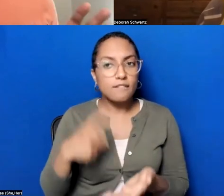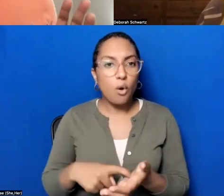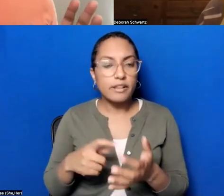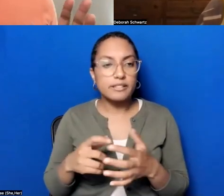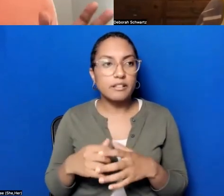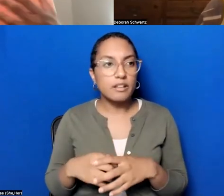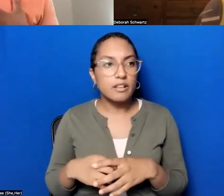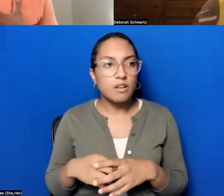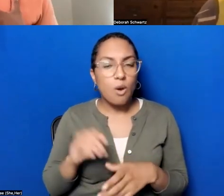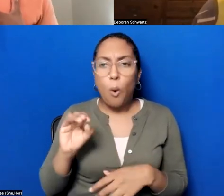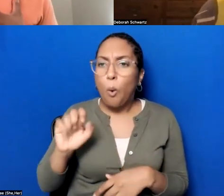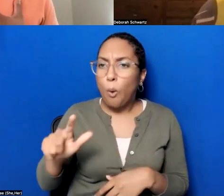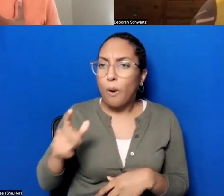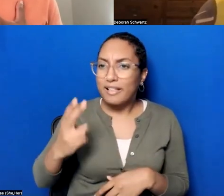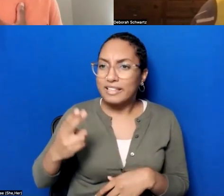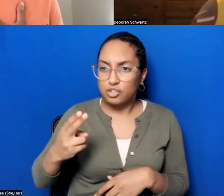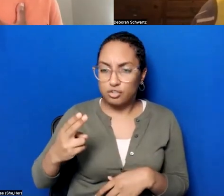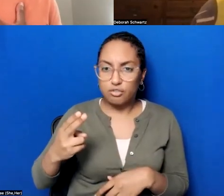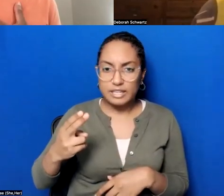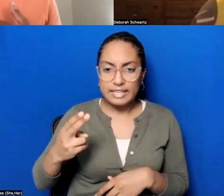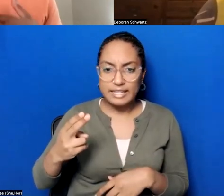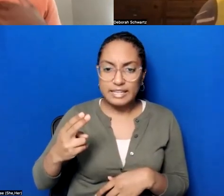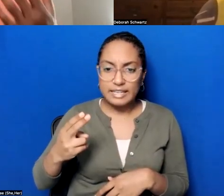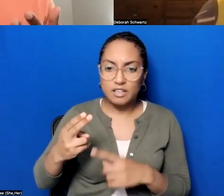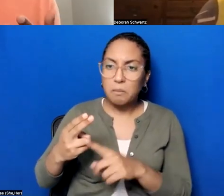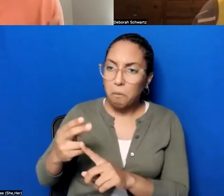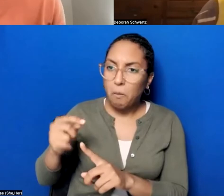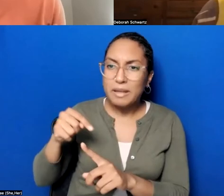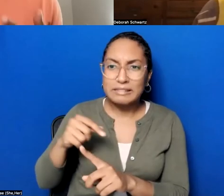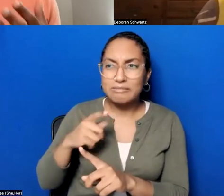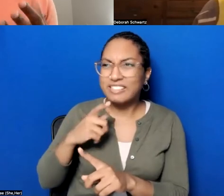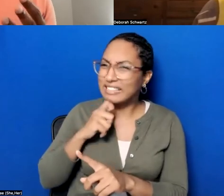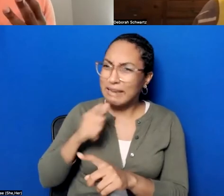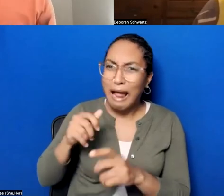oral history, and I've been a participant in that gatekeeping, largely largely because of